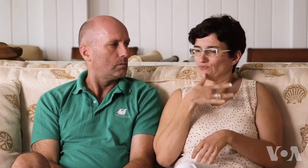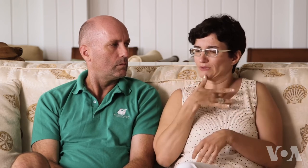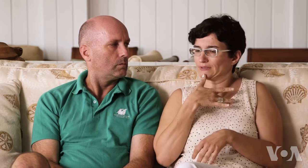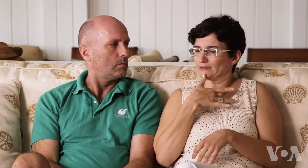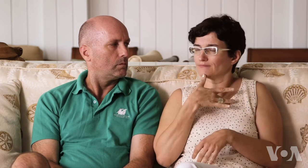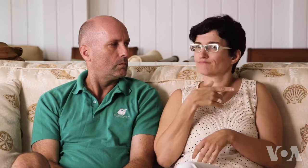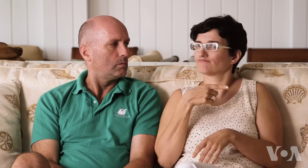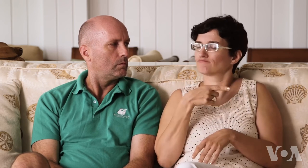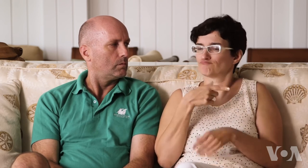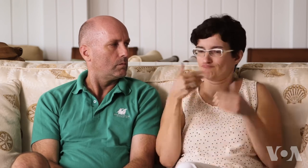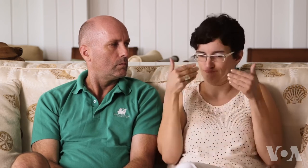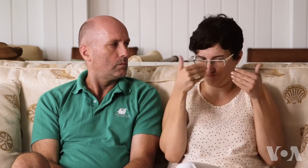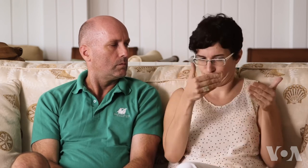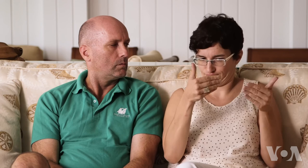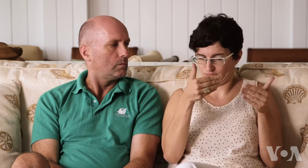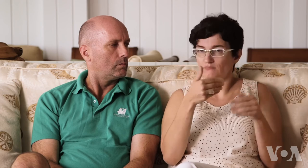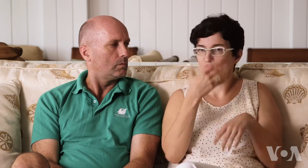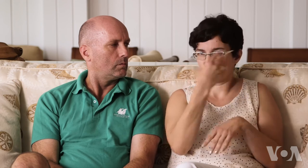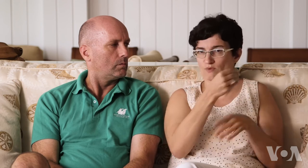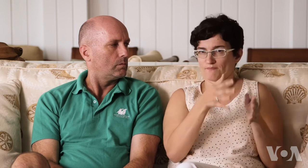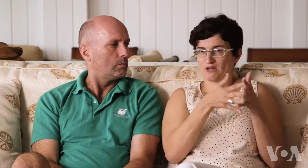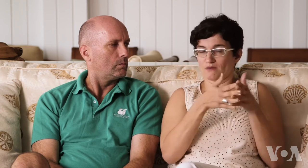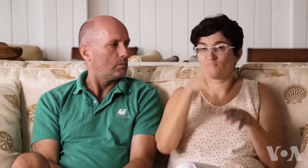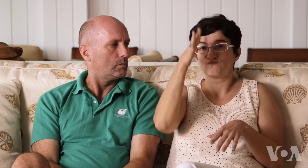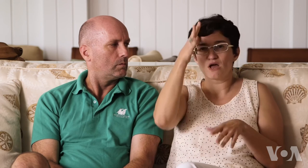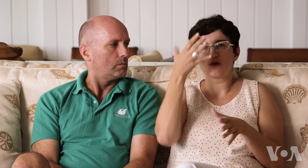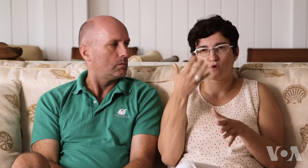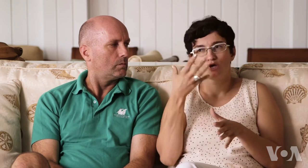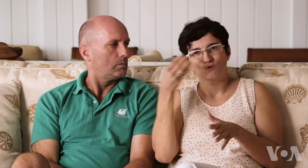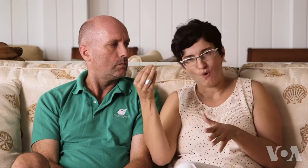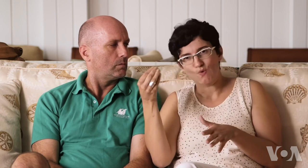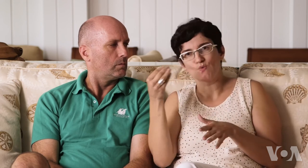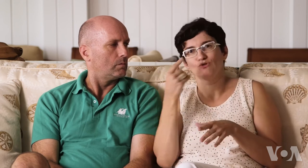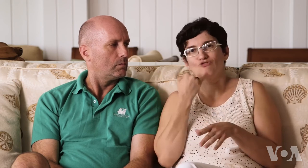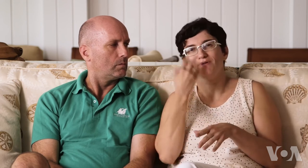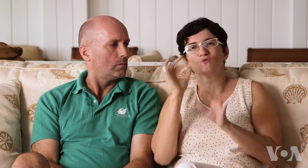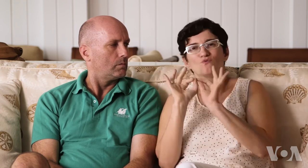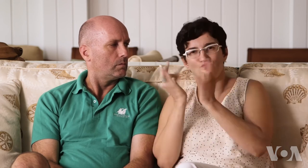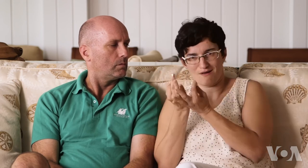My mother decided that we needed to go to America. My father wanted to go to Israel, because family lived there.